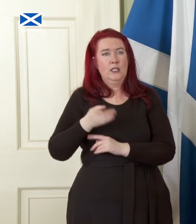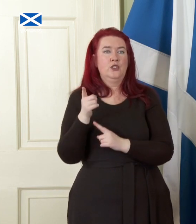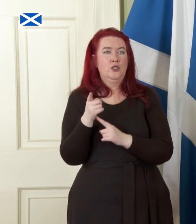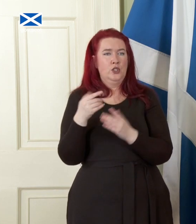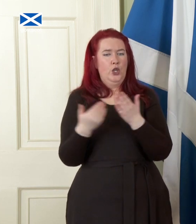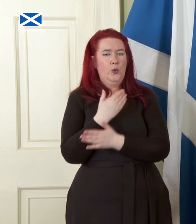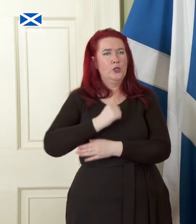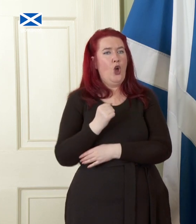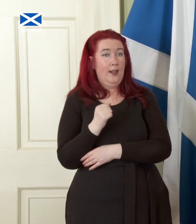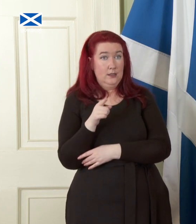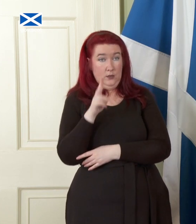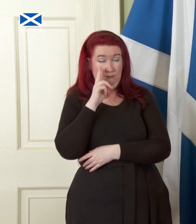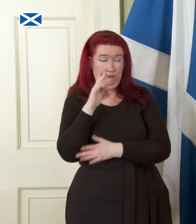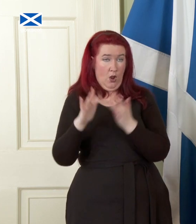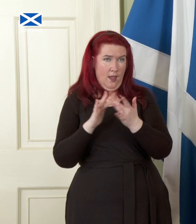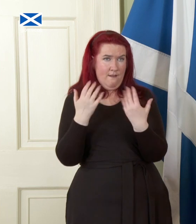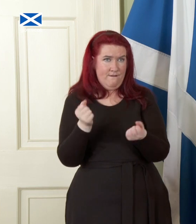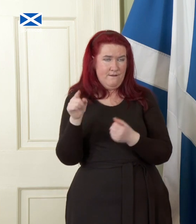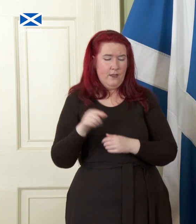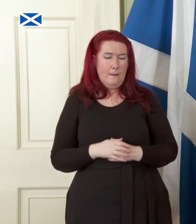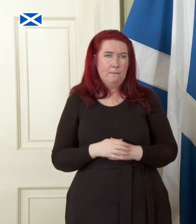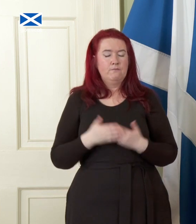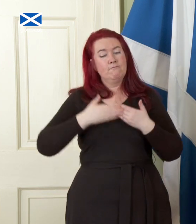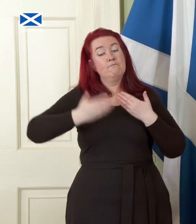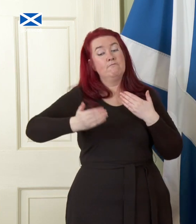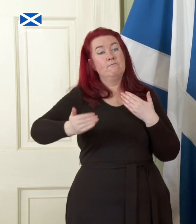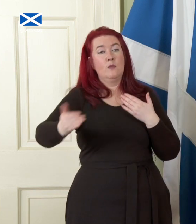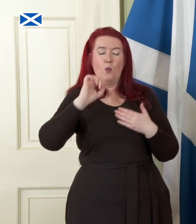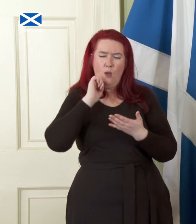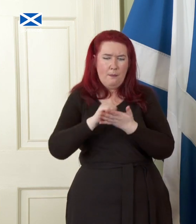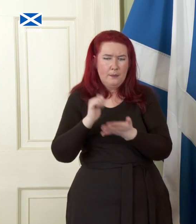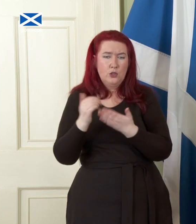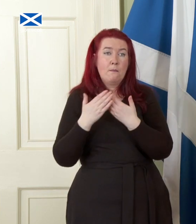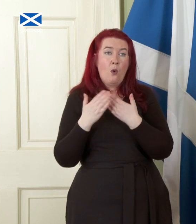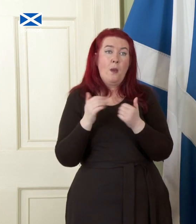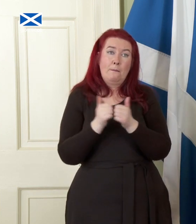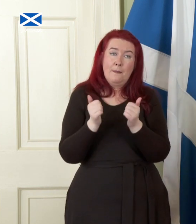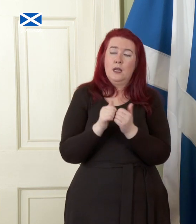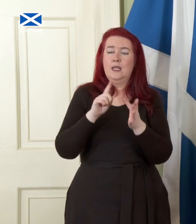In the coming weeks and months, we will publish further papers on EU membership, energy, pensions,